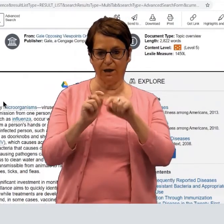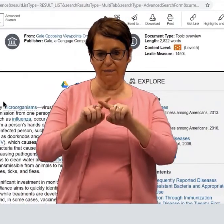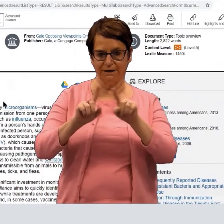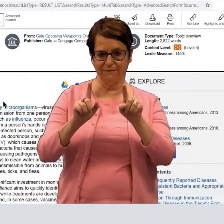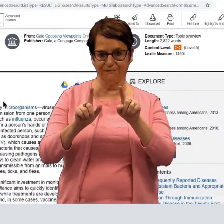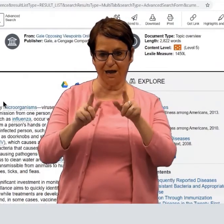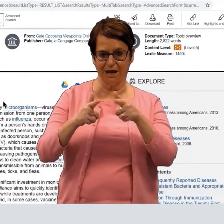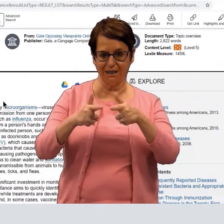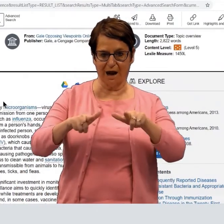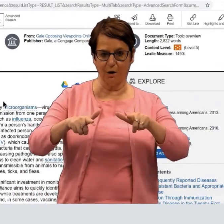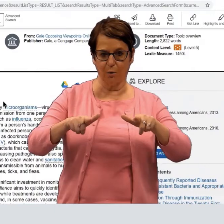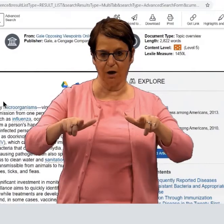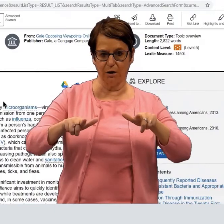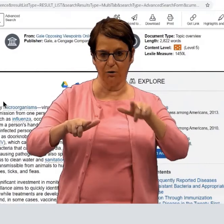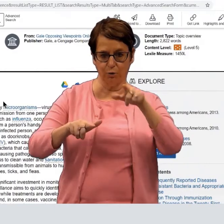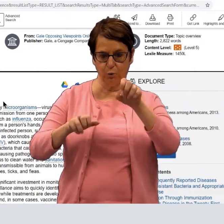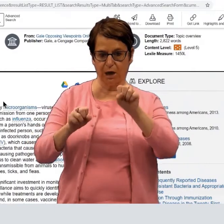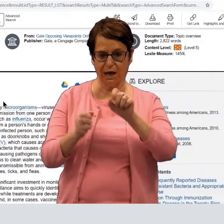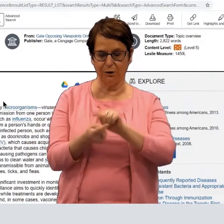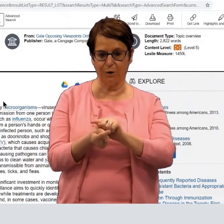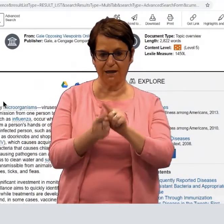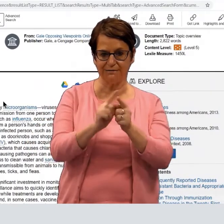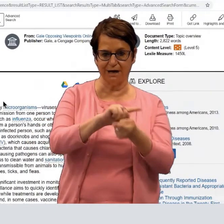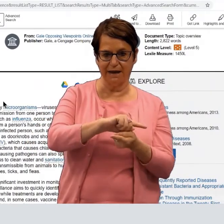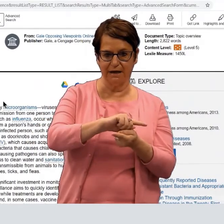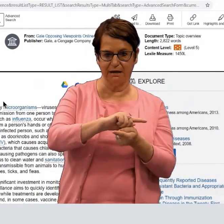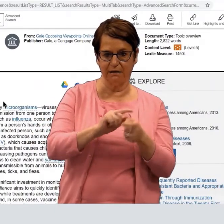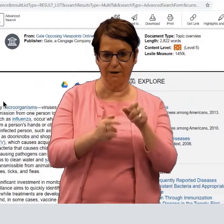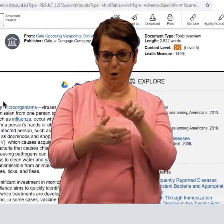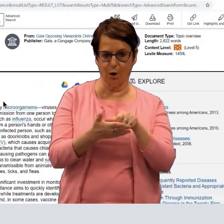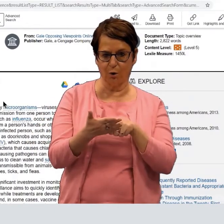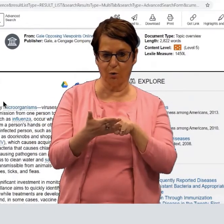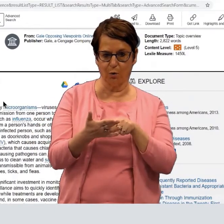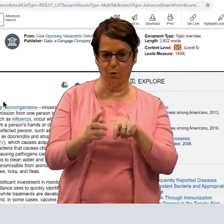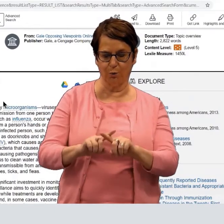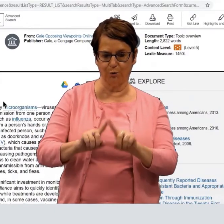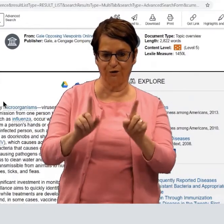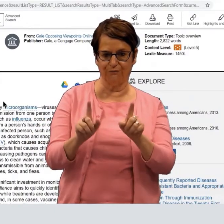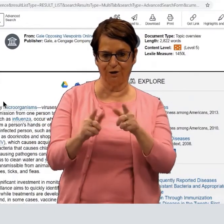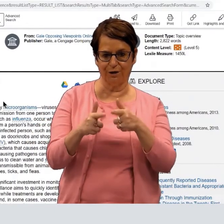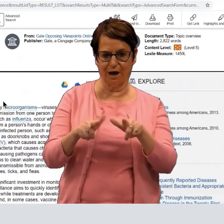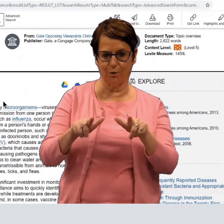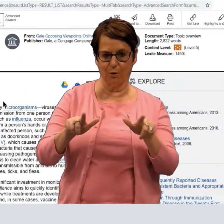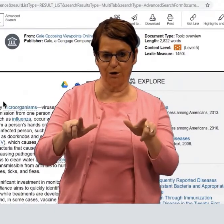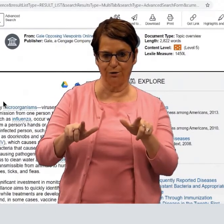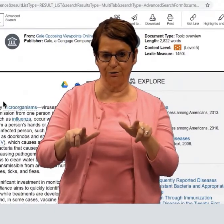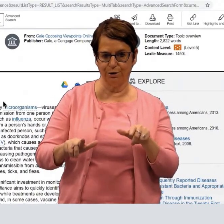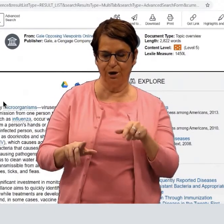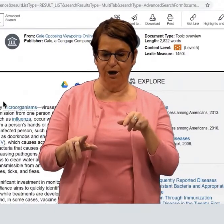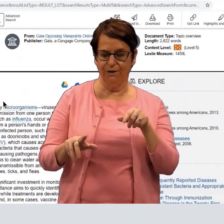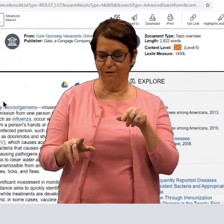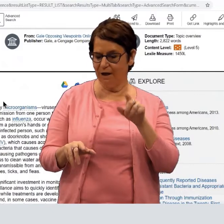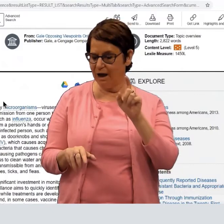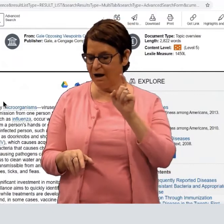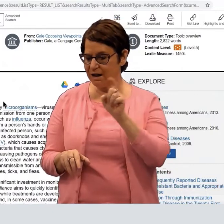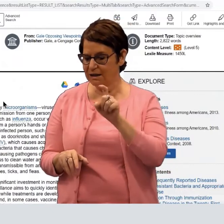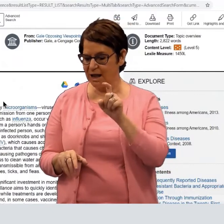If you grew up using a different language, you can actually translate the article to a different language.